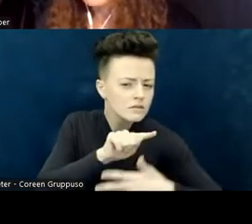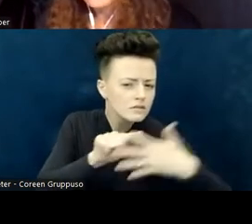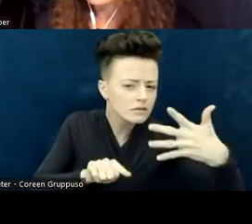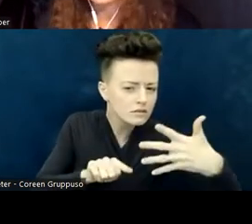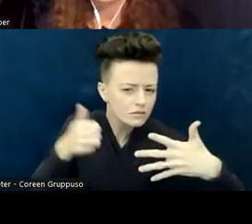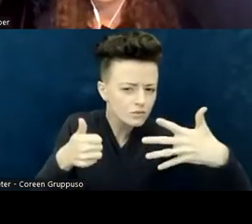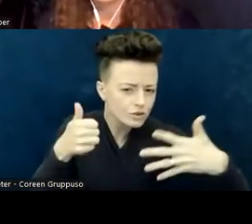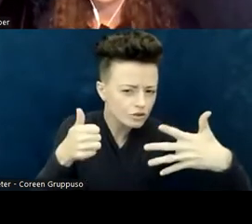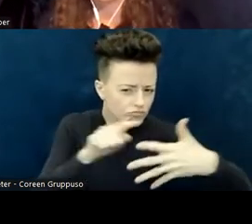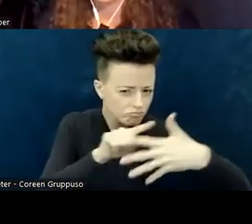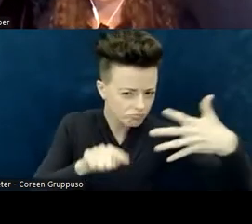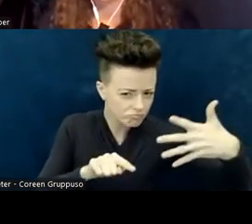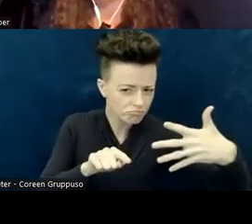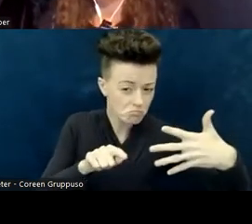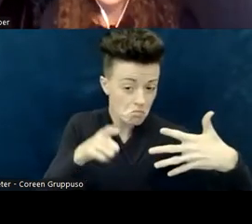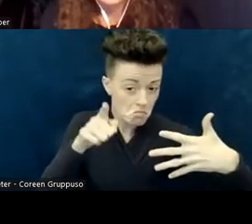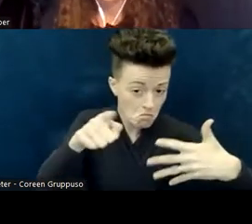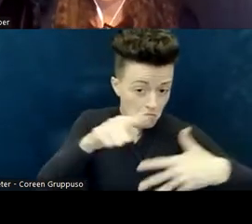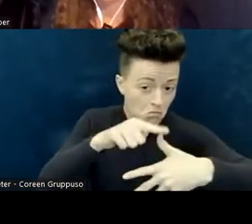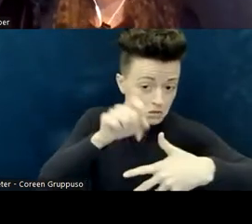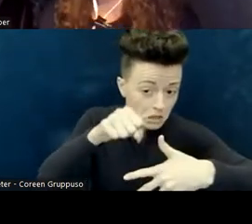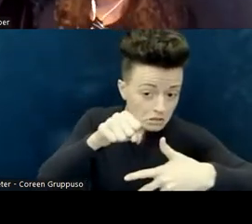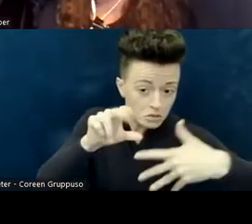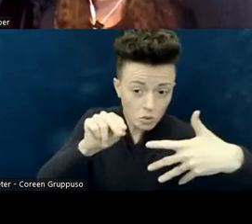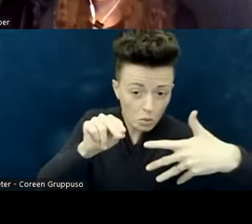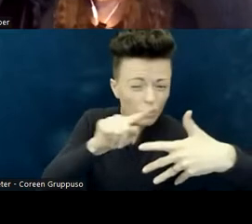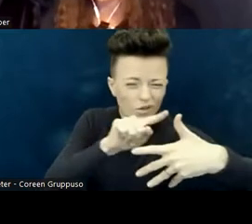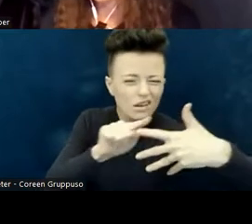If any of these ring true, then that's a place to begin.